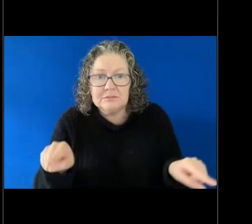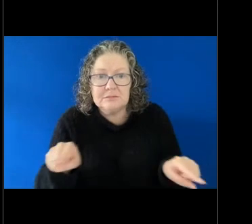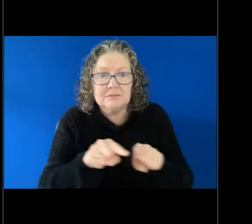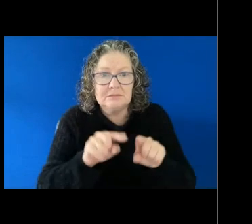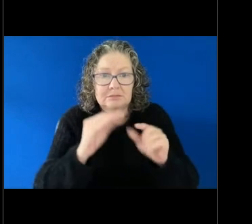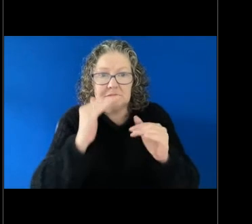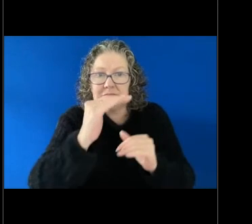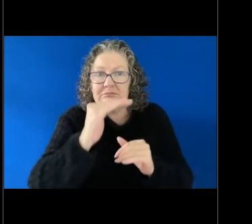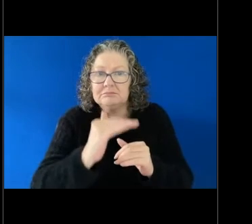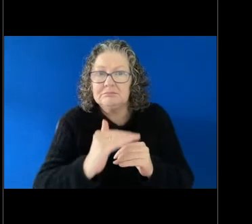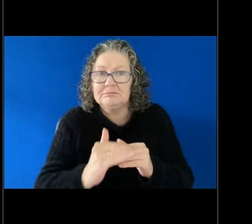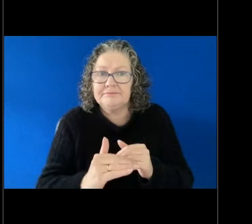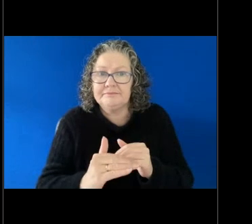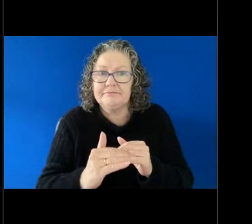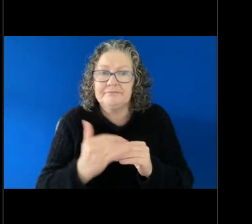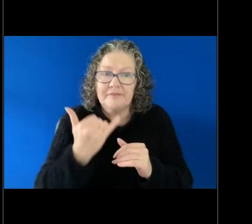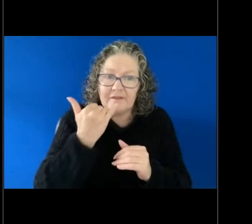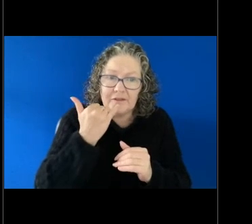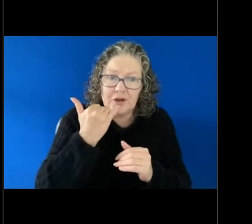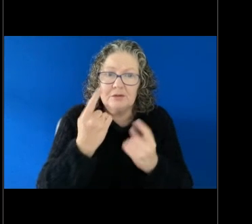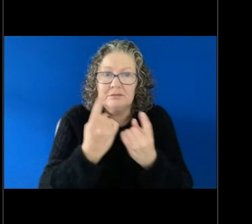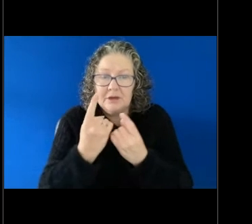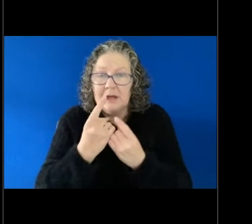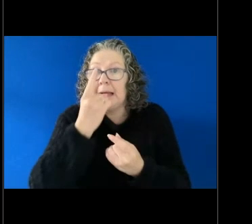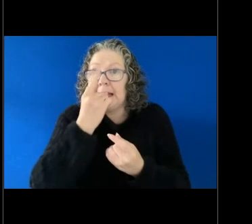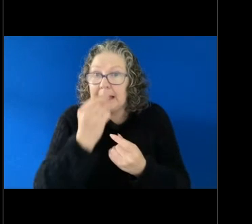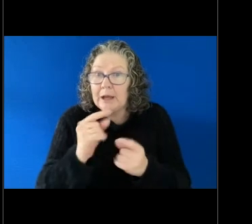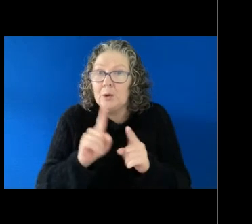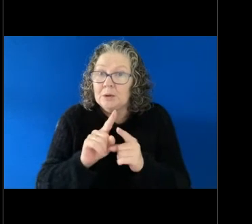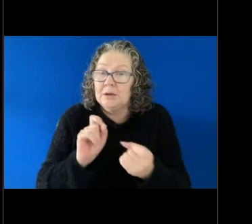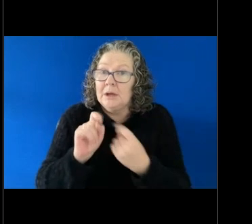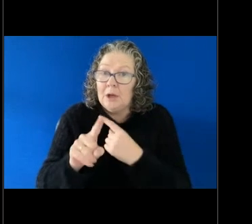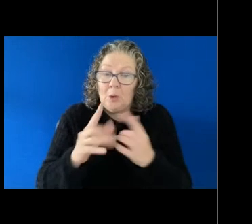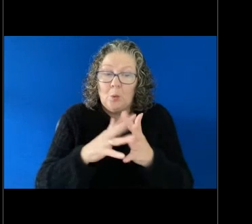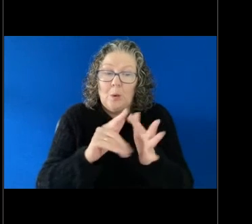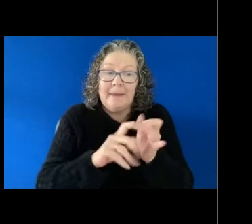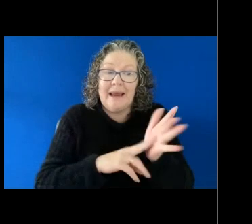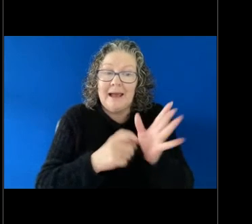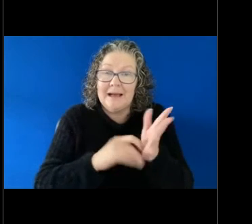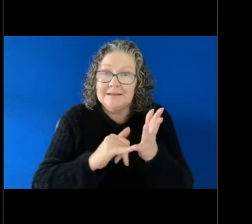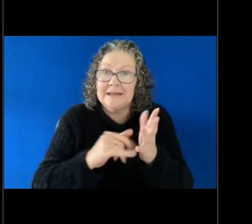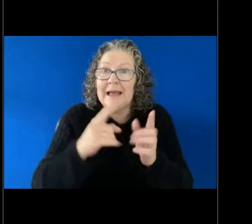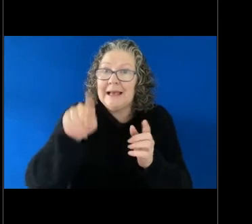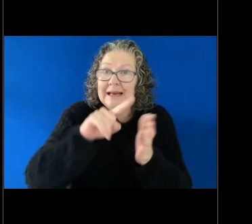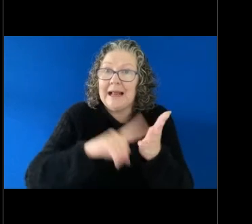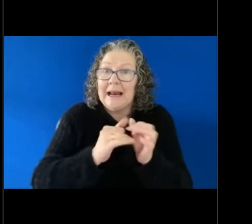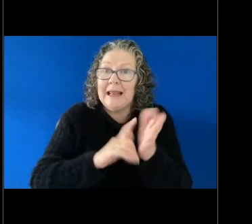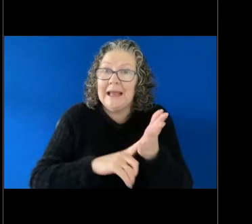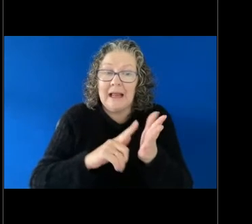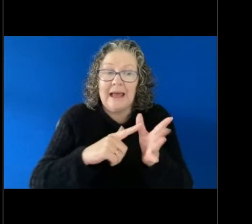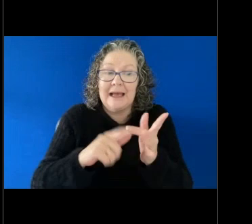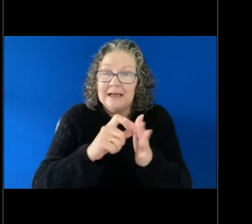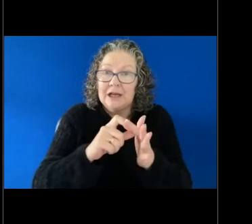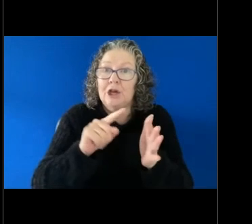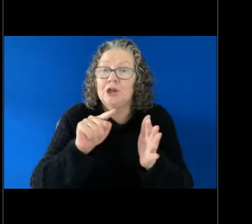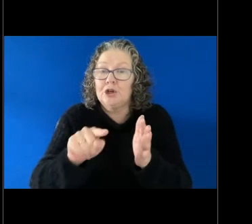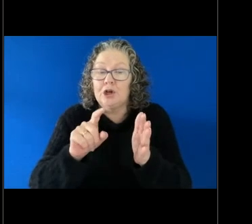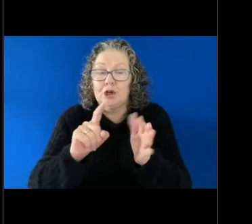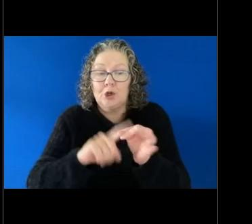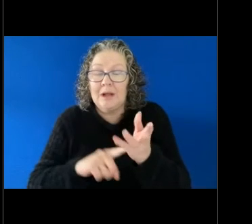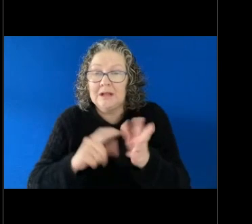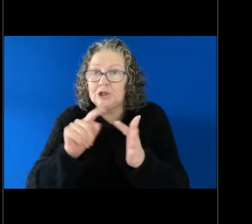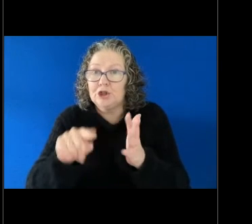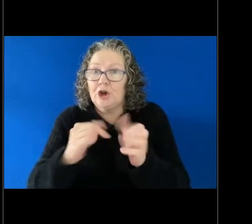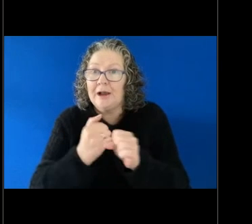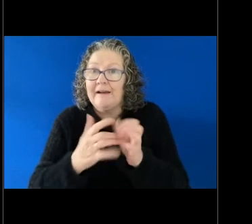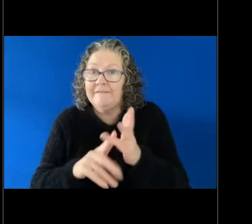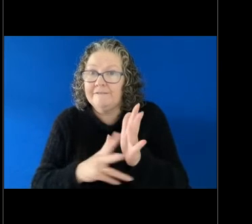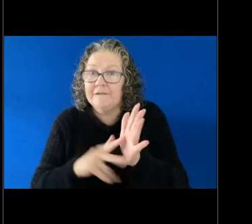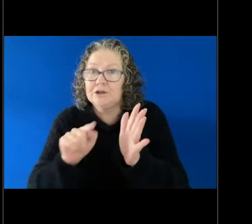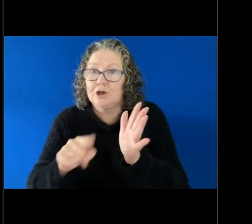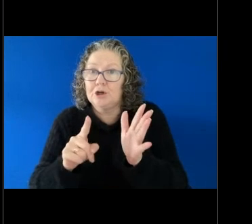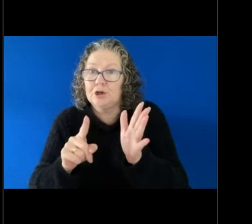can also email webinars@Legalaid.qld.gov.au if you did have any questions that you wanted an answer